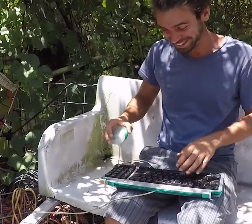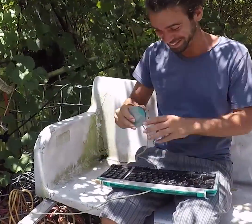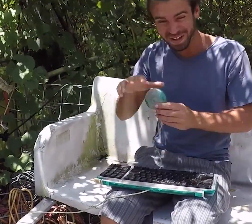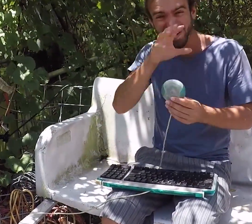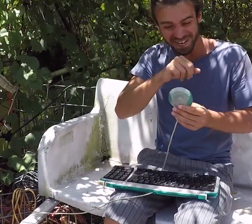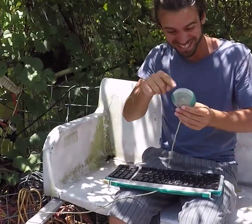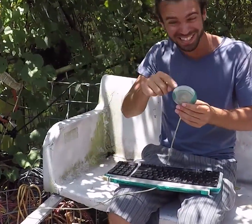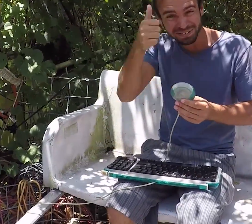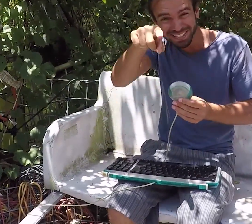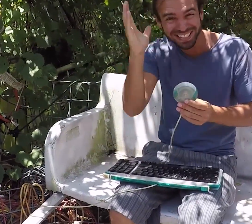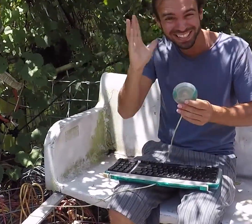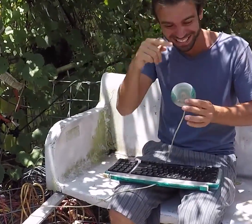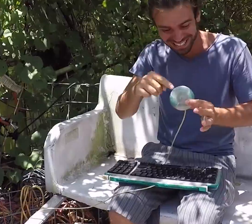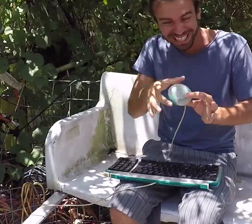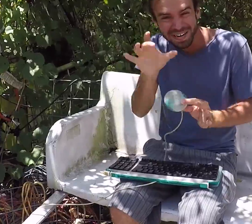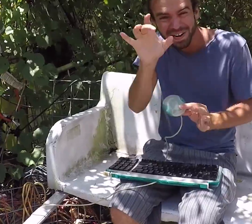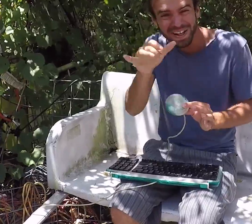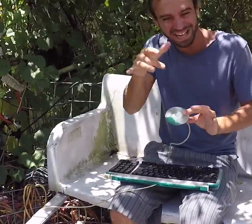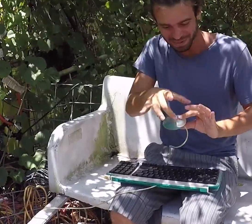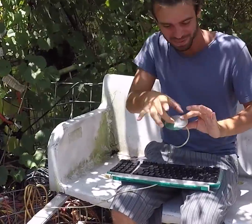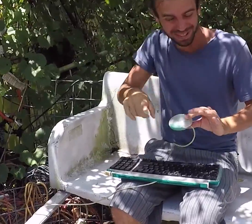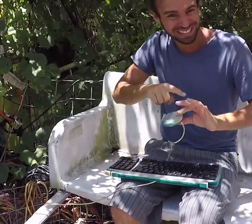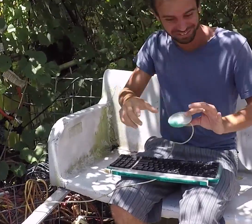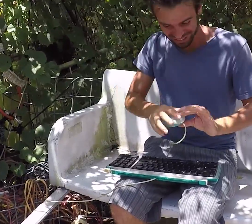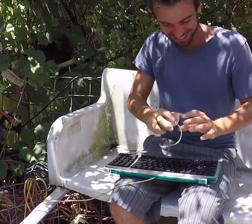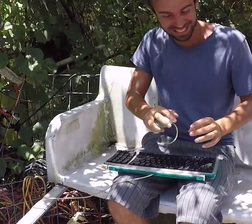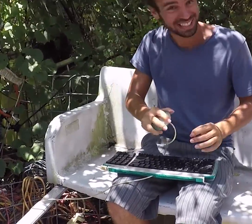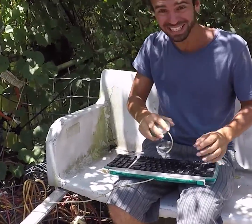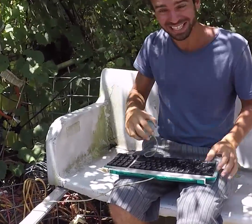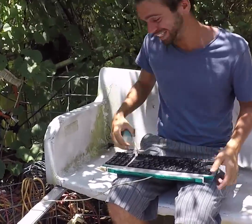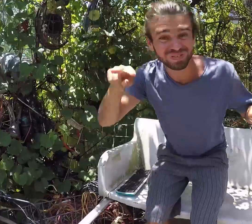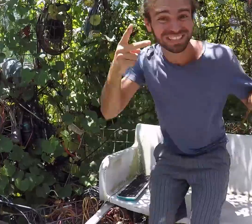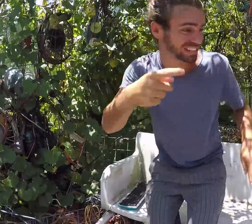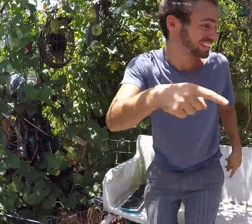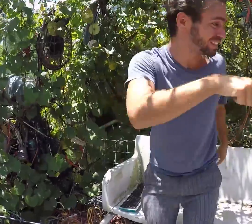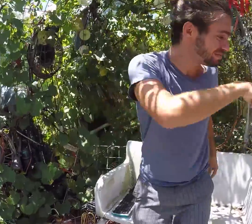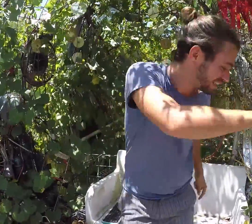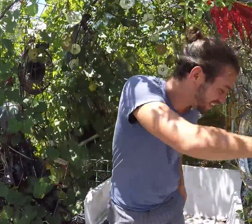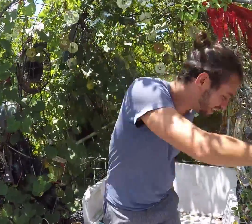Wow this is really old Apple mouse. This is completely different design from now. Let's take a look at down.